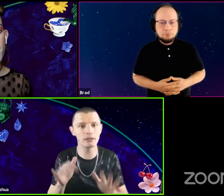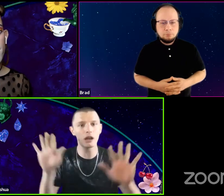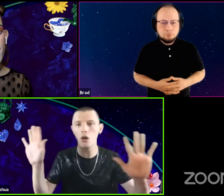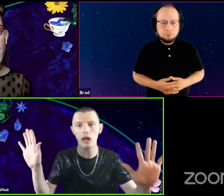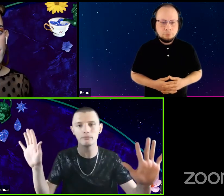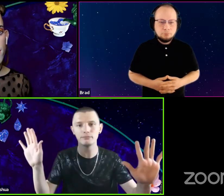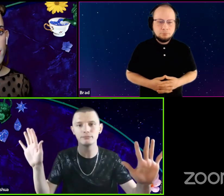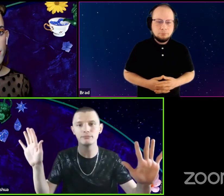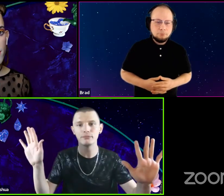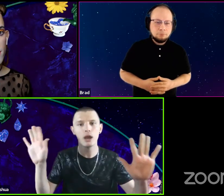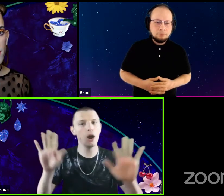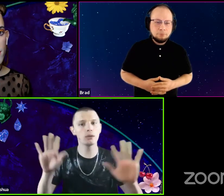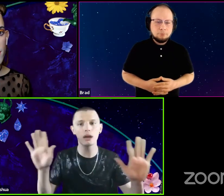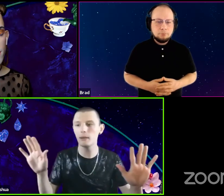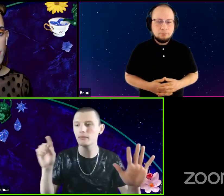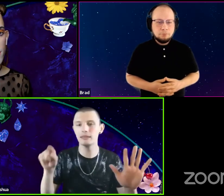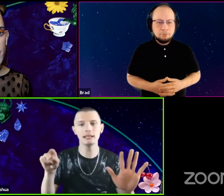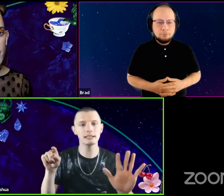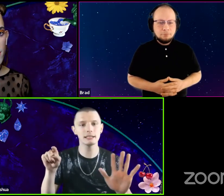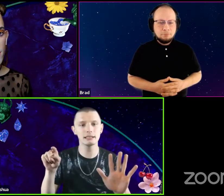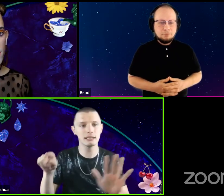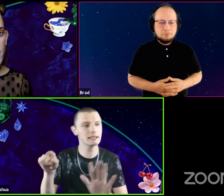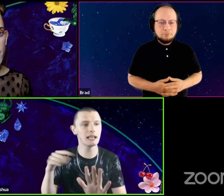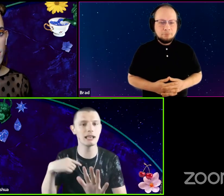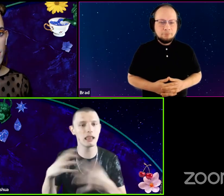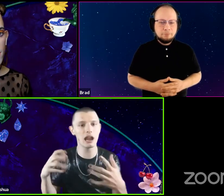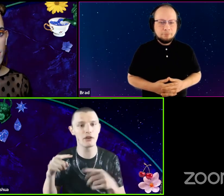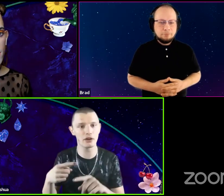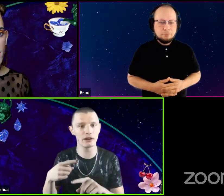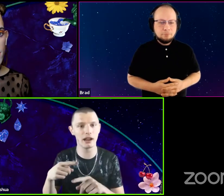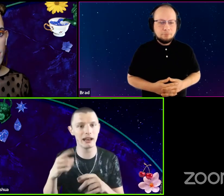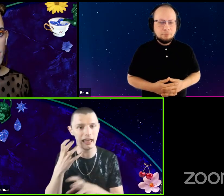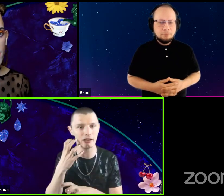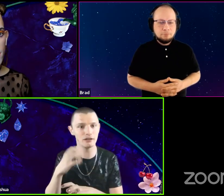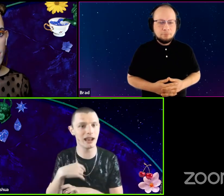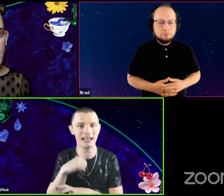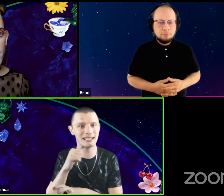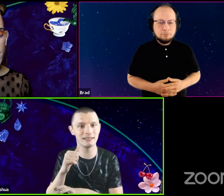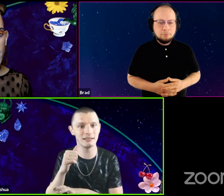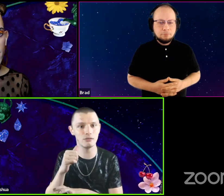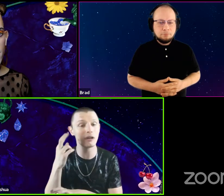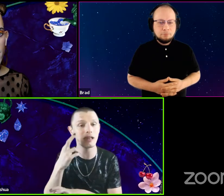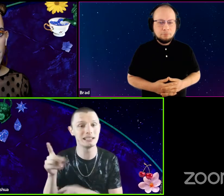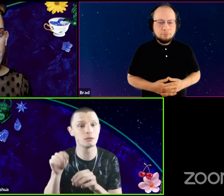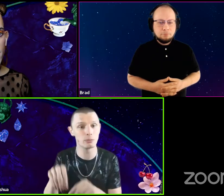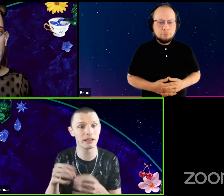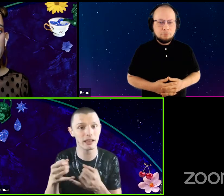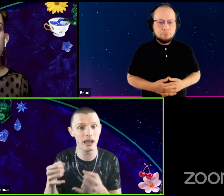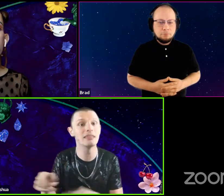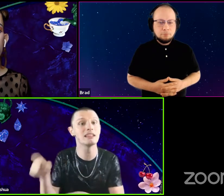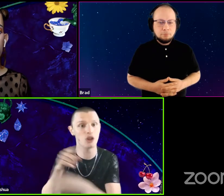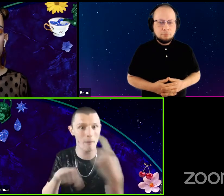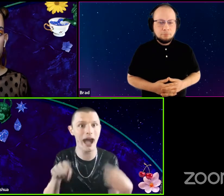He's like, hold up, hold up. This, this has a lot of hurt and anger that I didn't realize he was putting in the line. Let's go back.